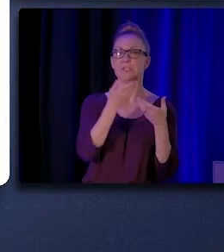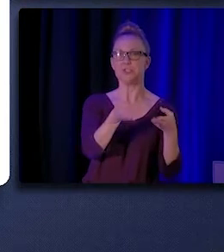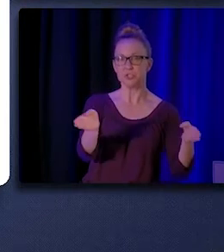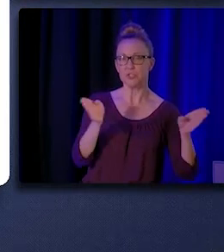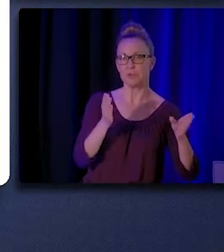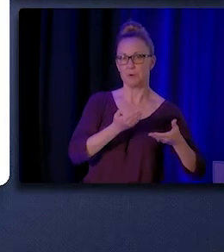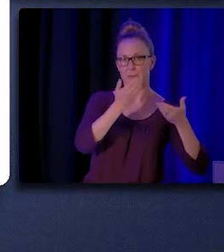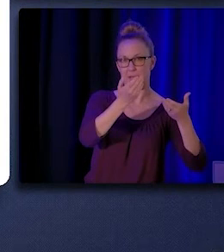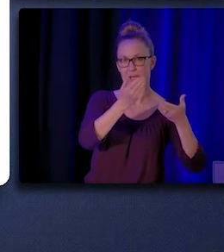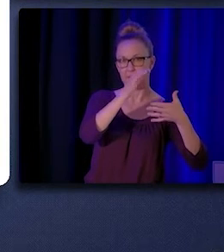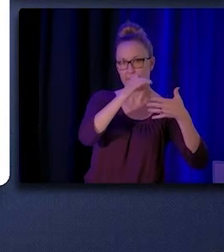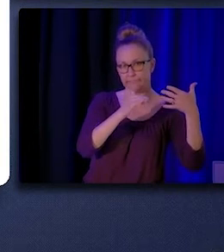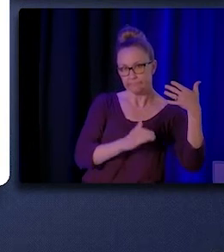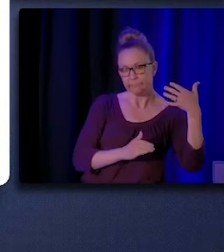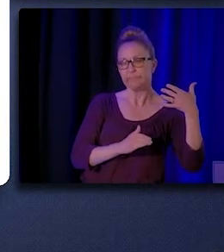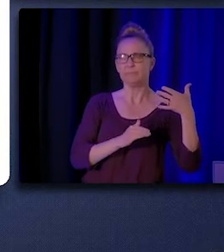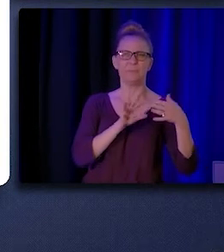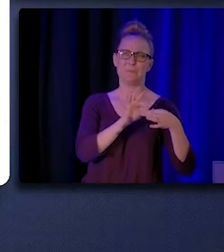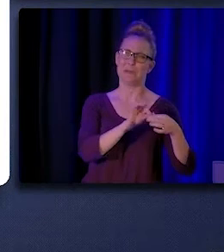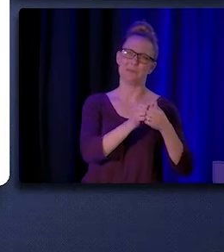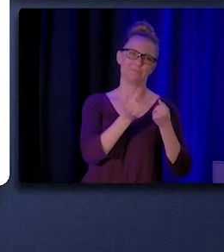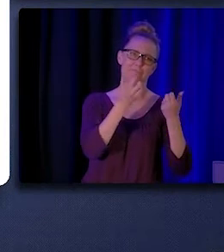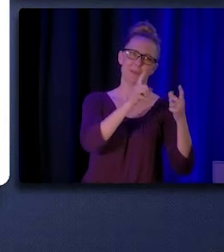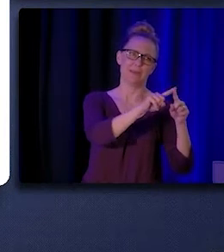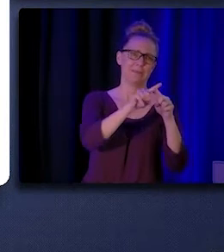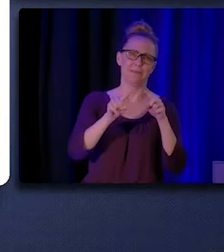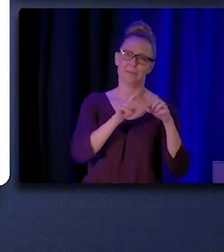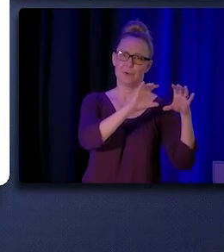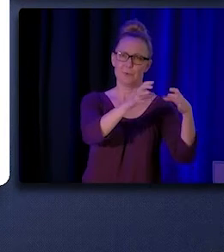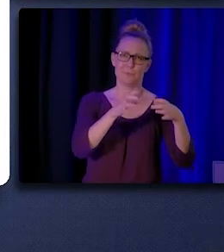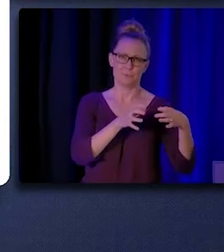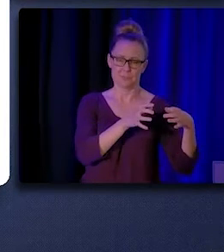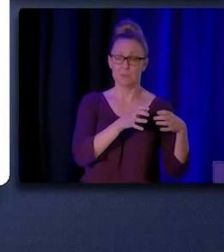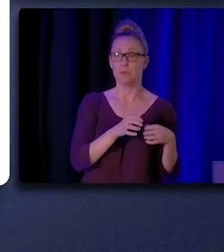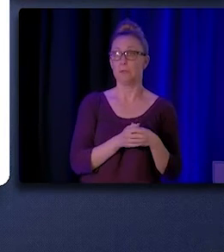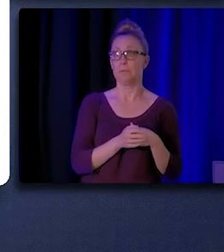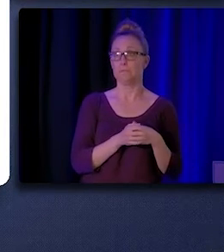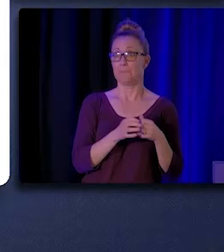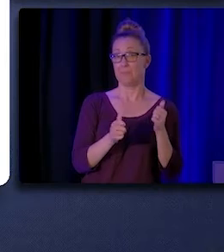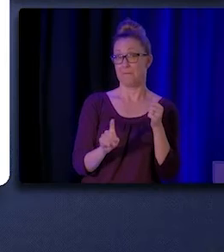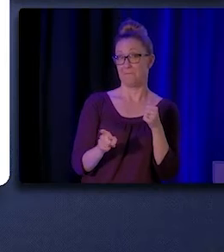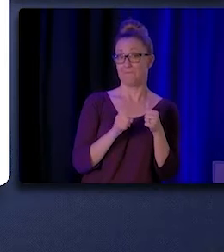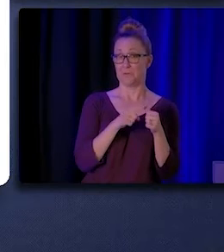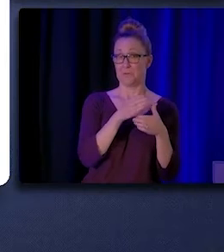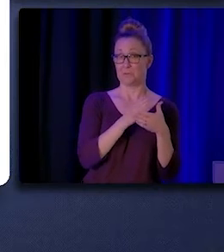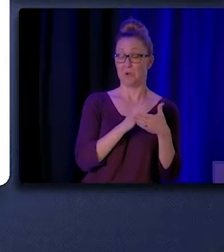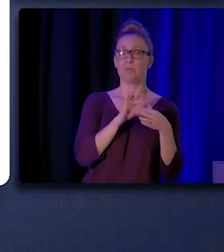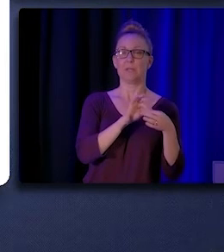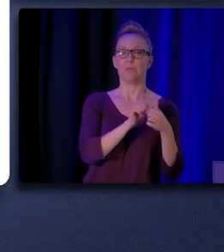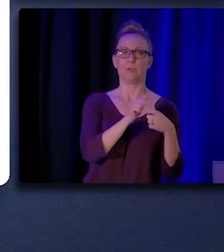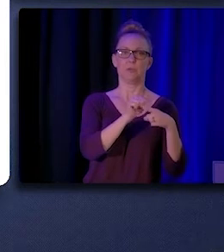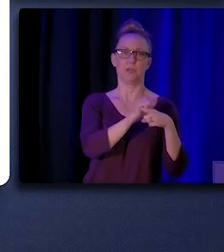that are applicable to many different audiences, the first set of which is applicable to training programs.